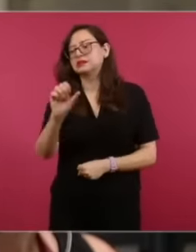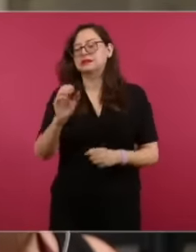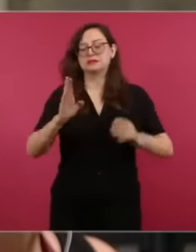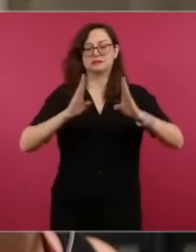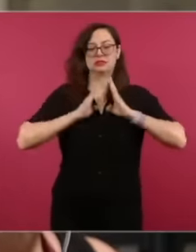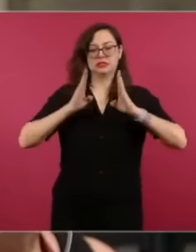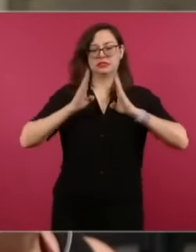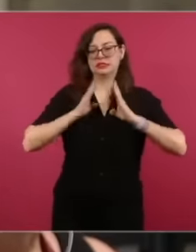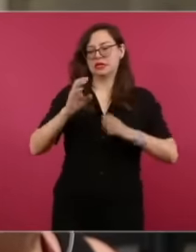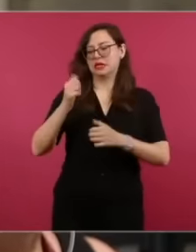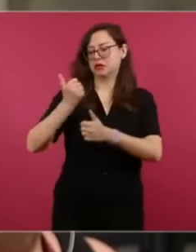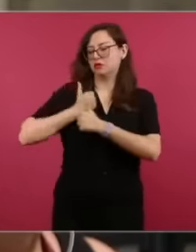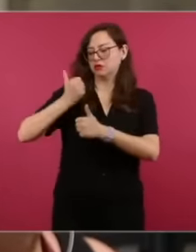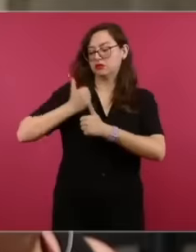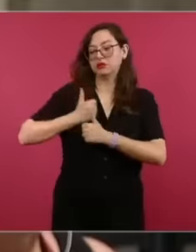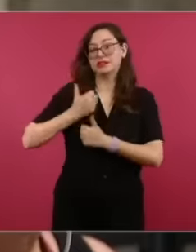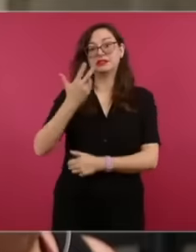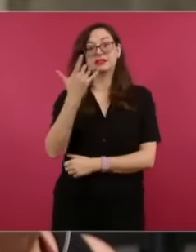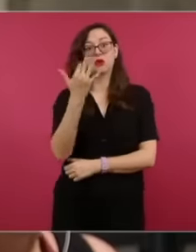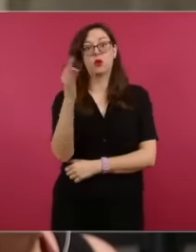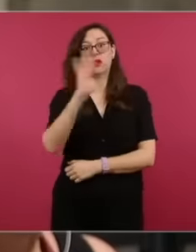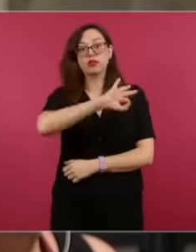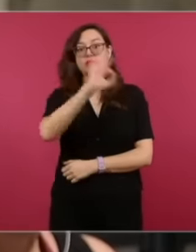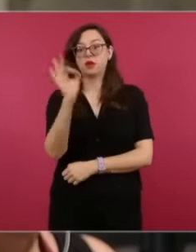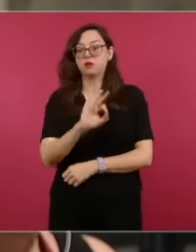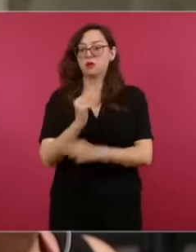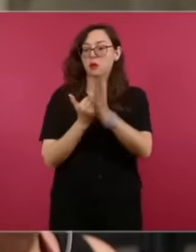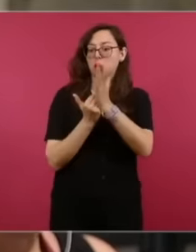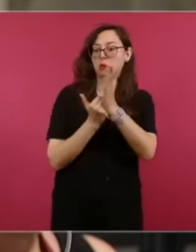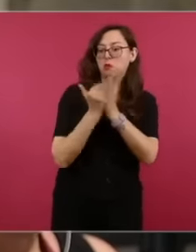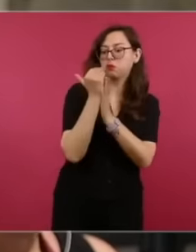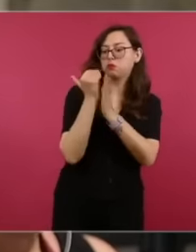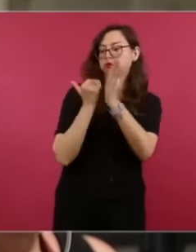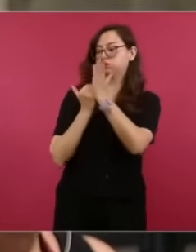of this increase, the Secretariats of Defense and Navy have recorded an overexertion